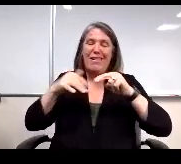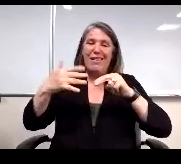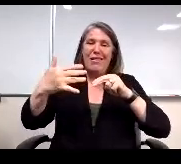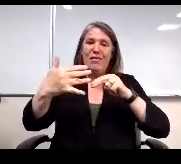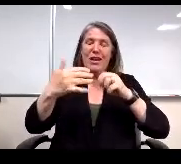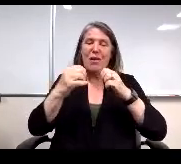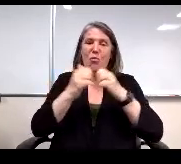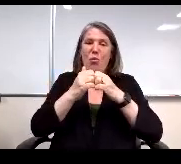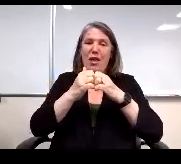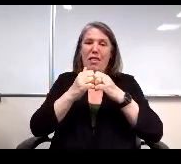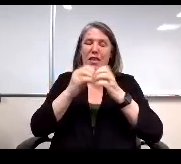particularly among students.